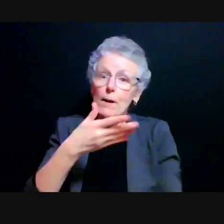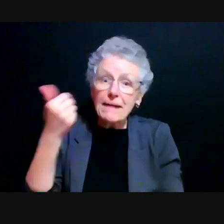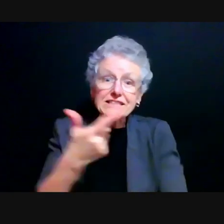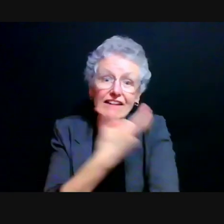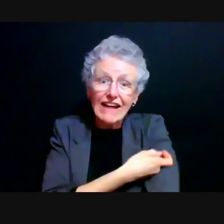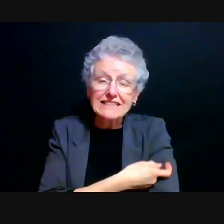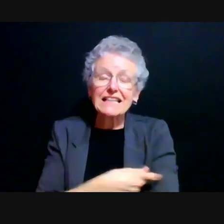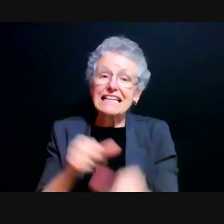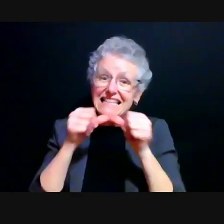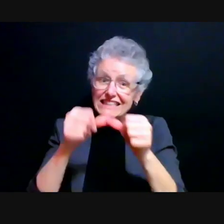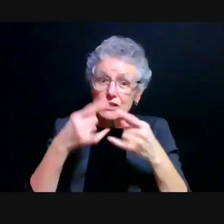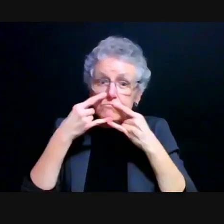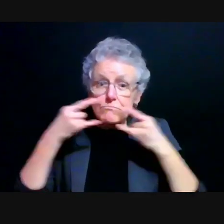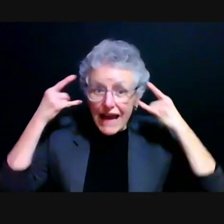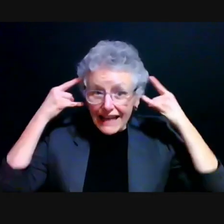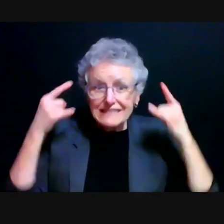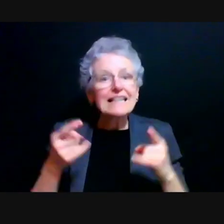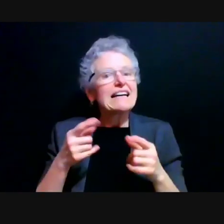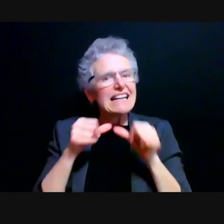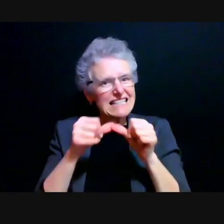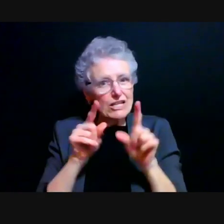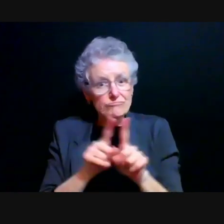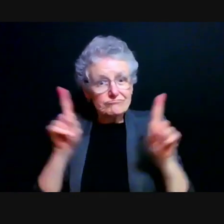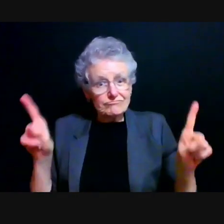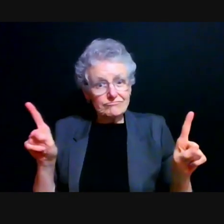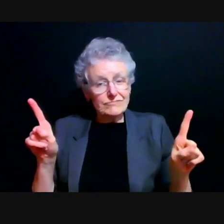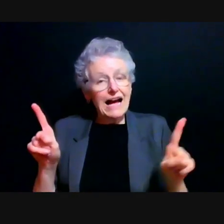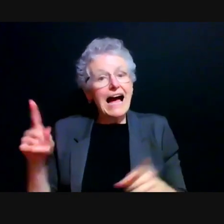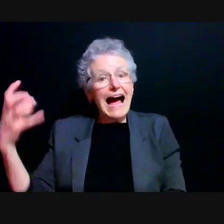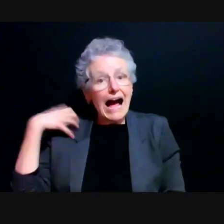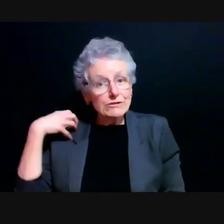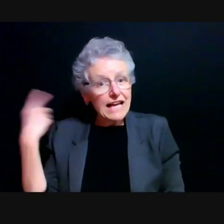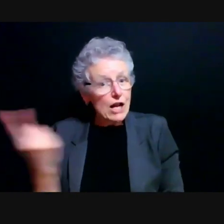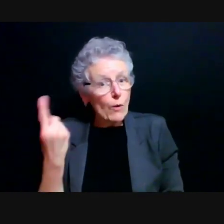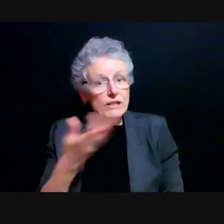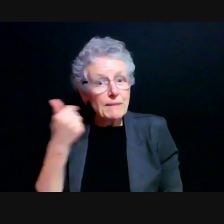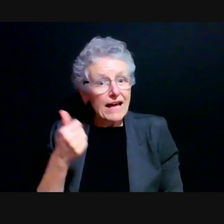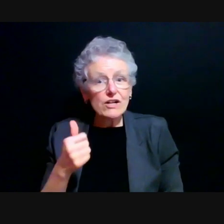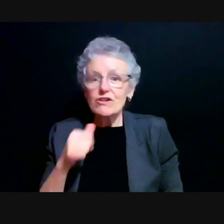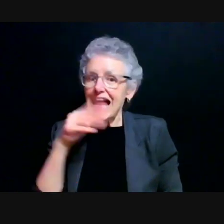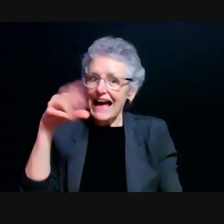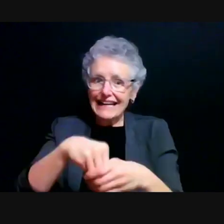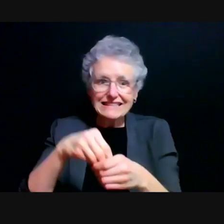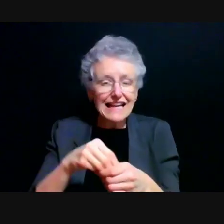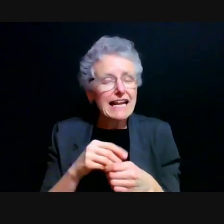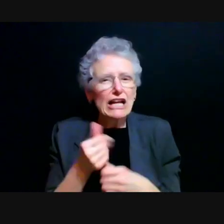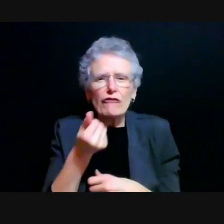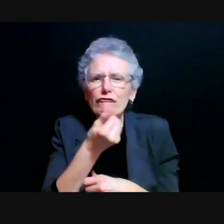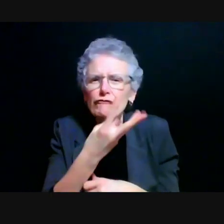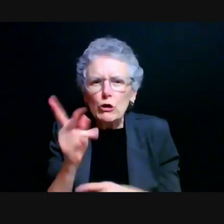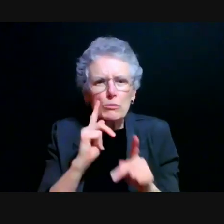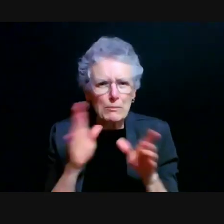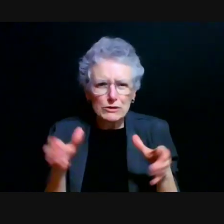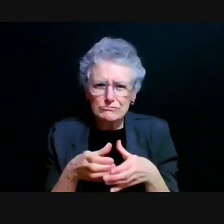and distancing and small groups socializing outdoors always better than indoors. And I really truly look forward